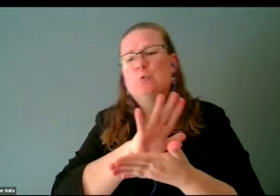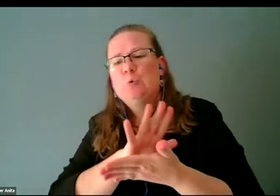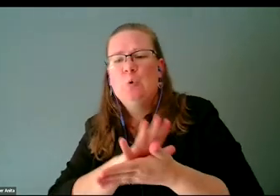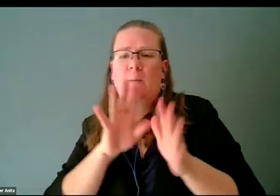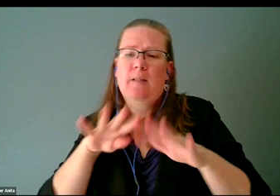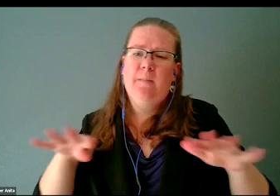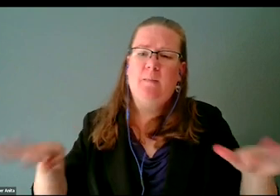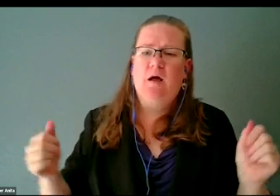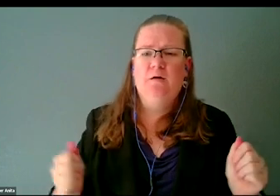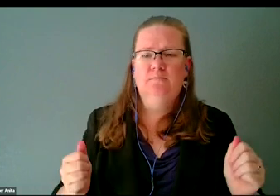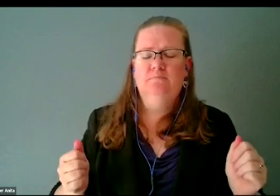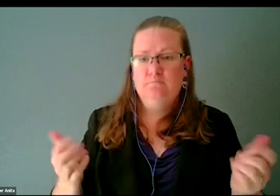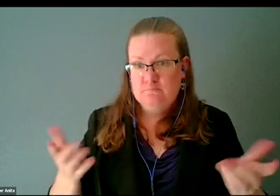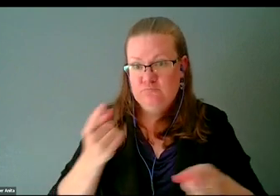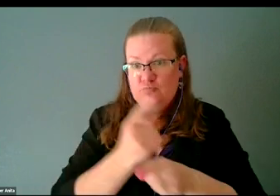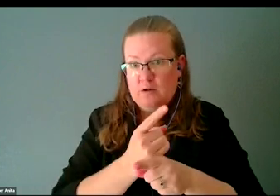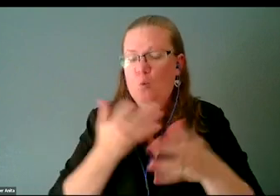We don't just want you working just on the access thing.